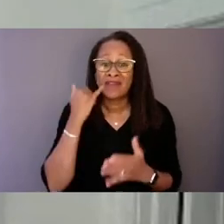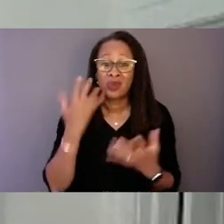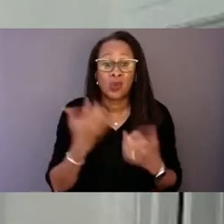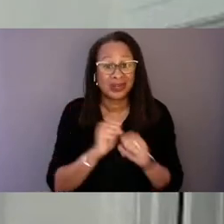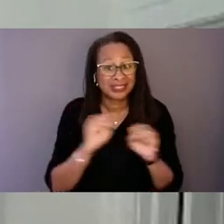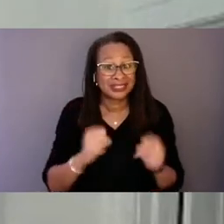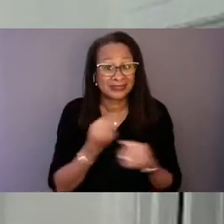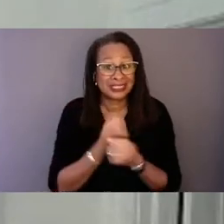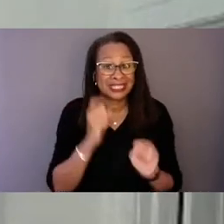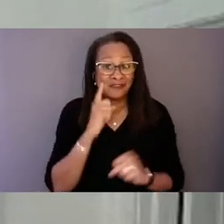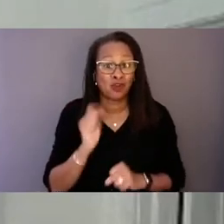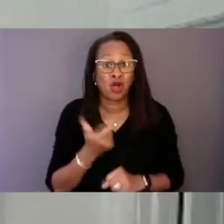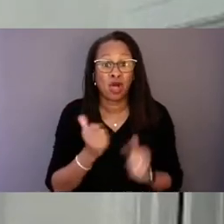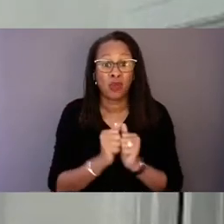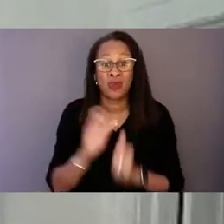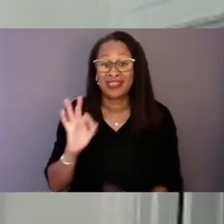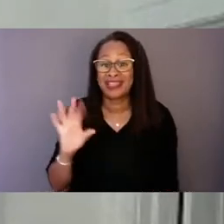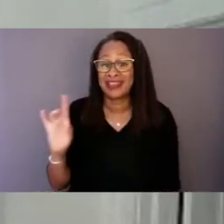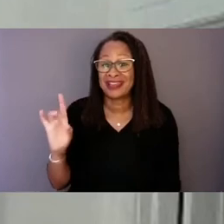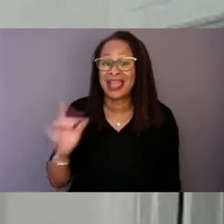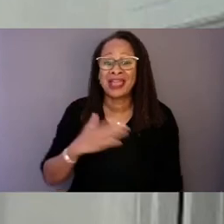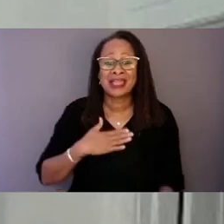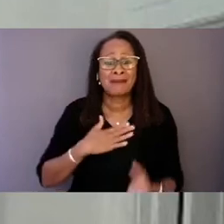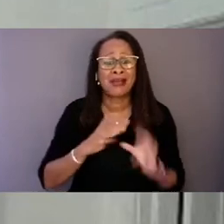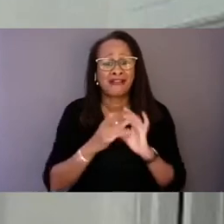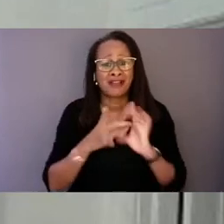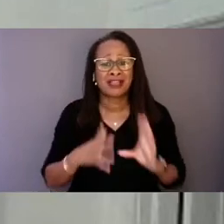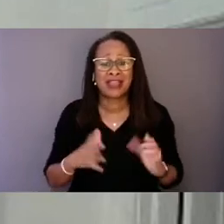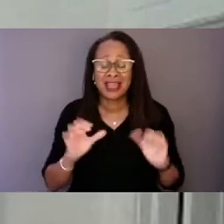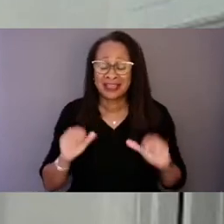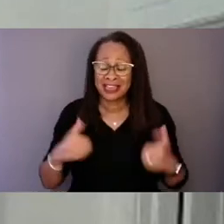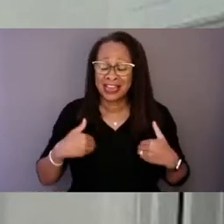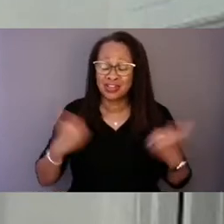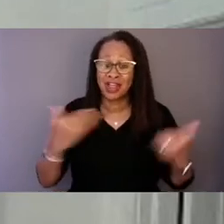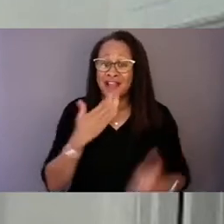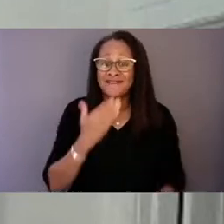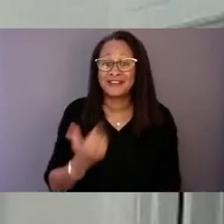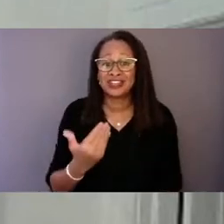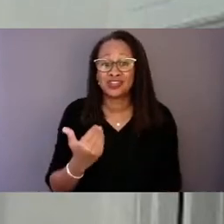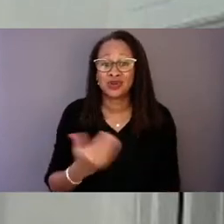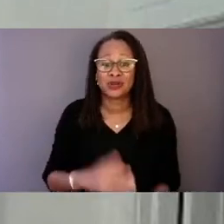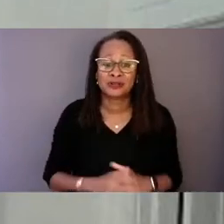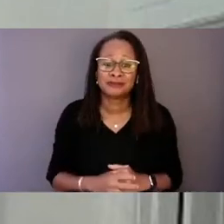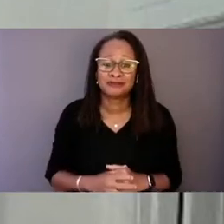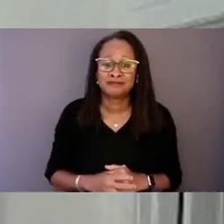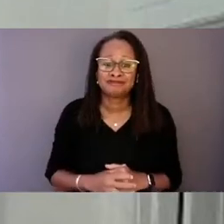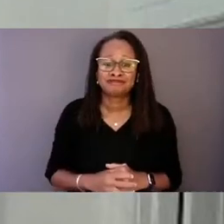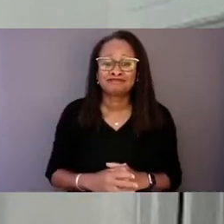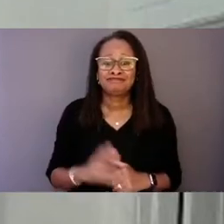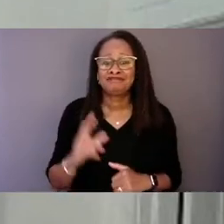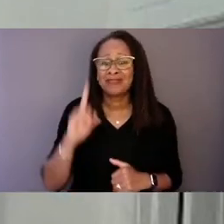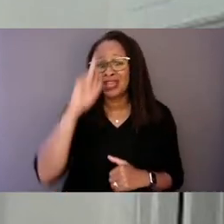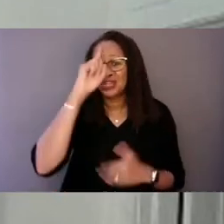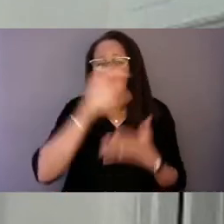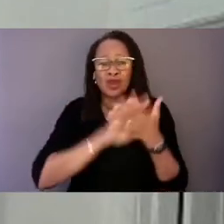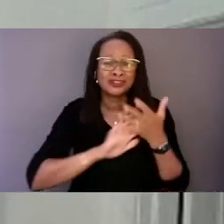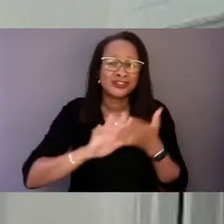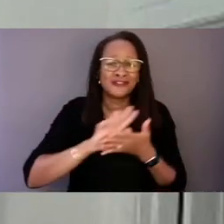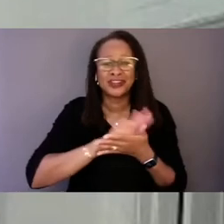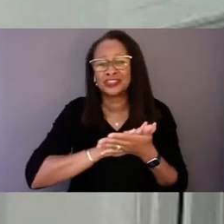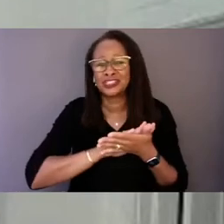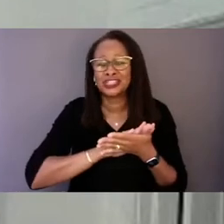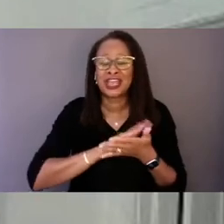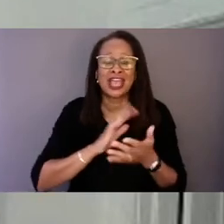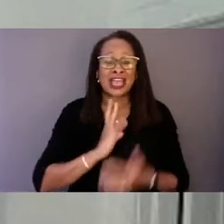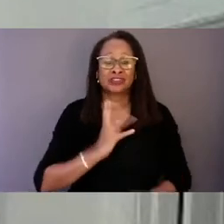can my relatives, can a young 15-year-old neurodivergent trans child